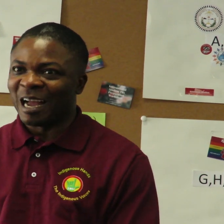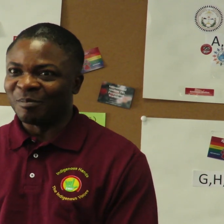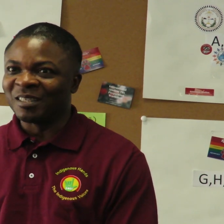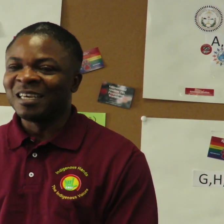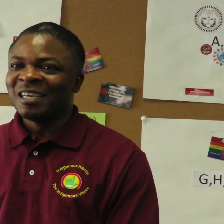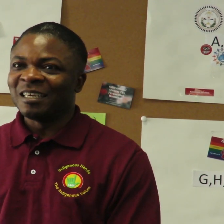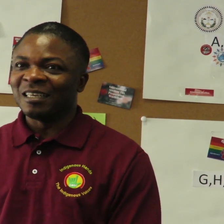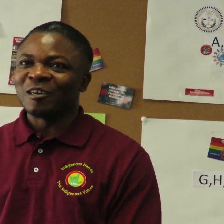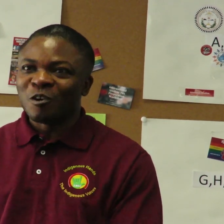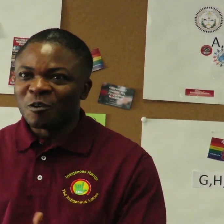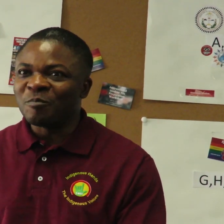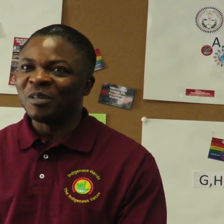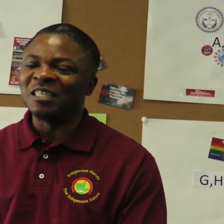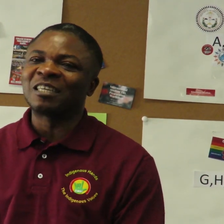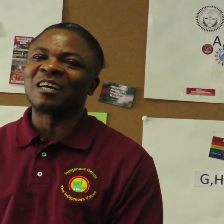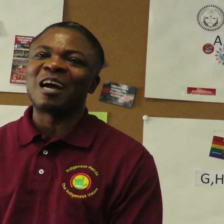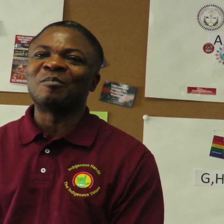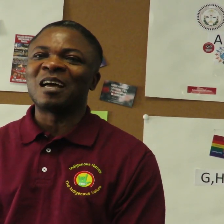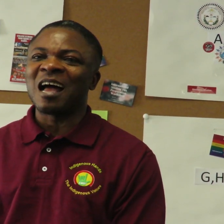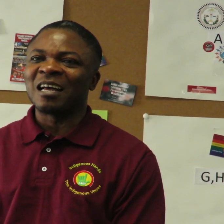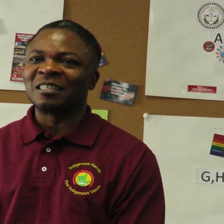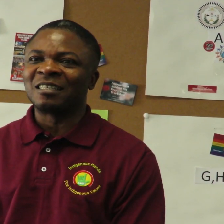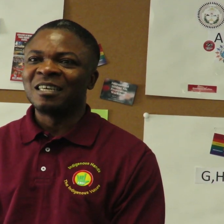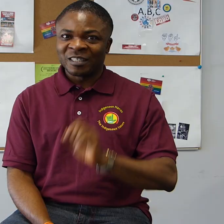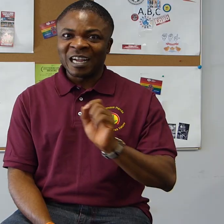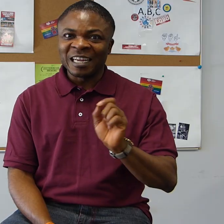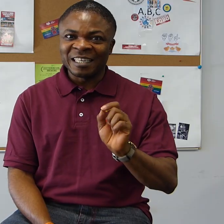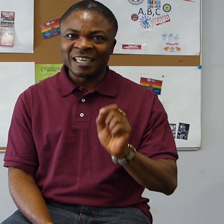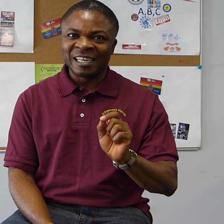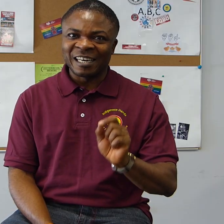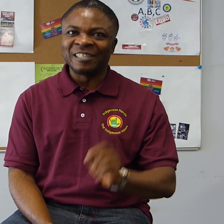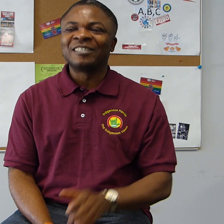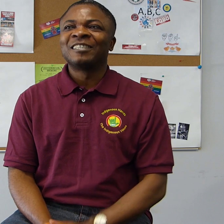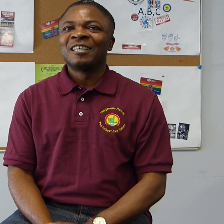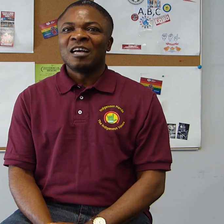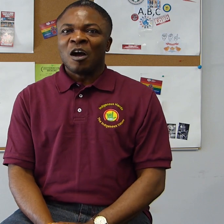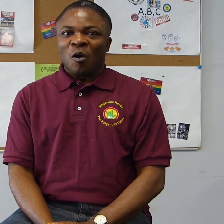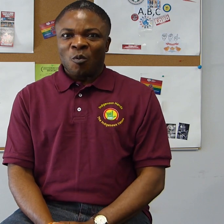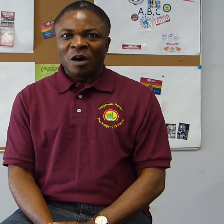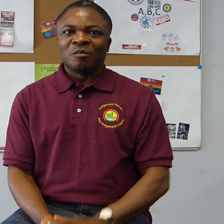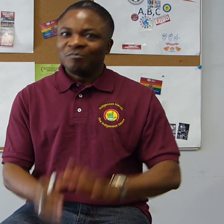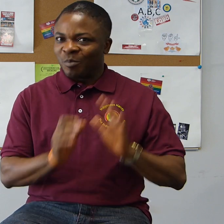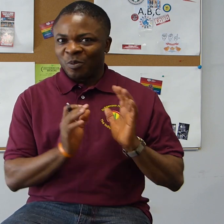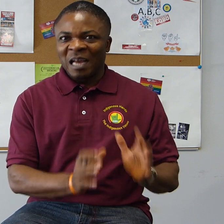times could be described as Signed English. Well,